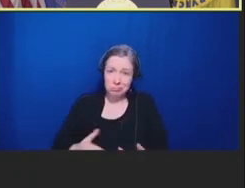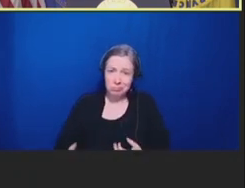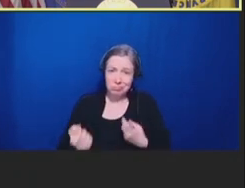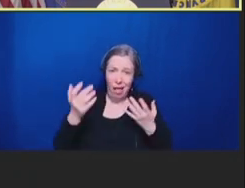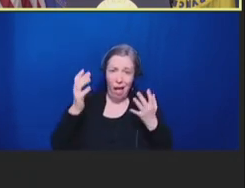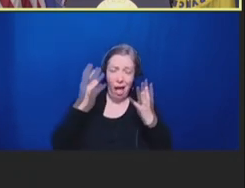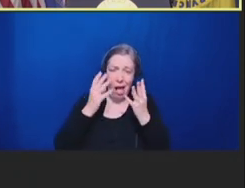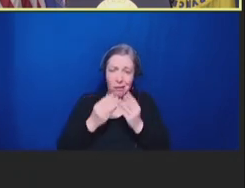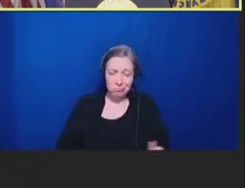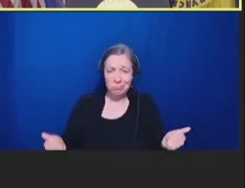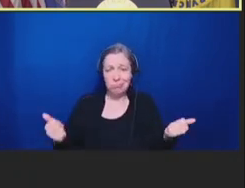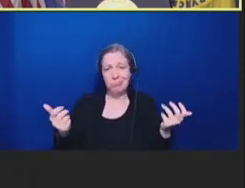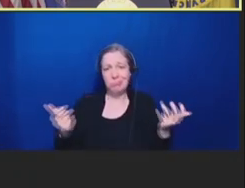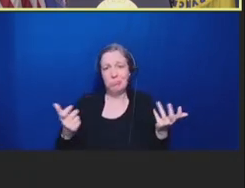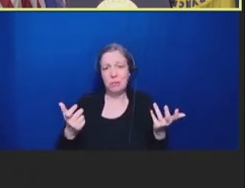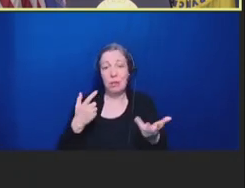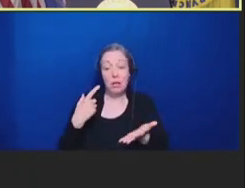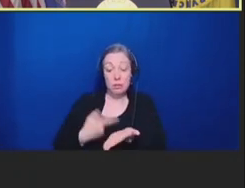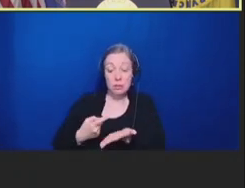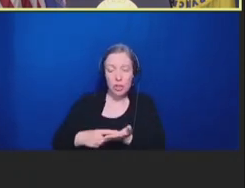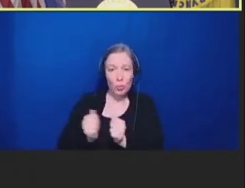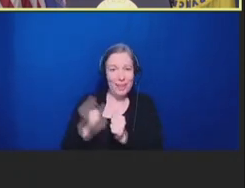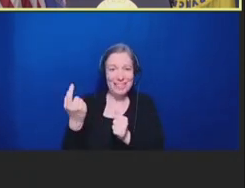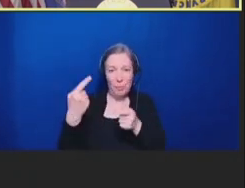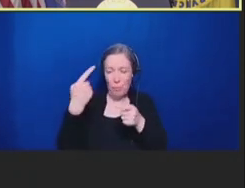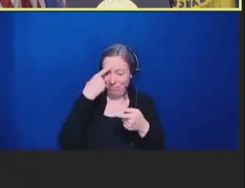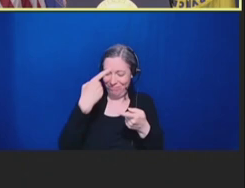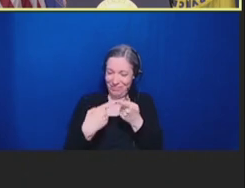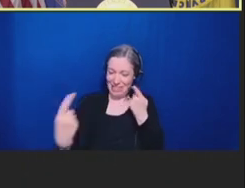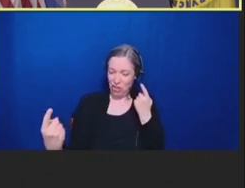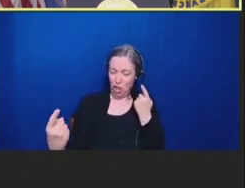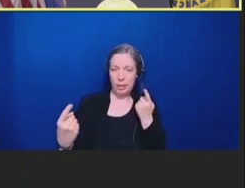someone who disagrees with us. So, I think it's important to say that.